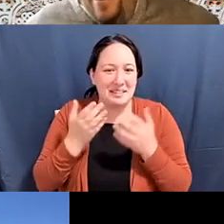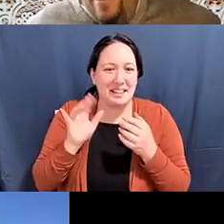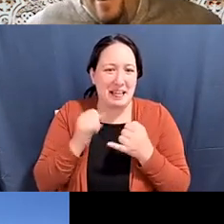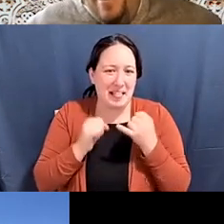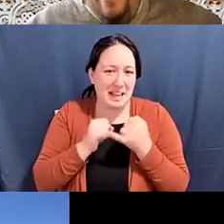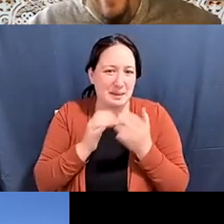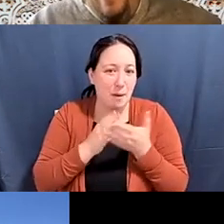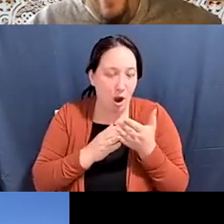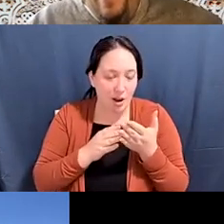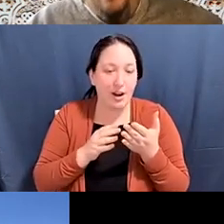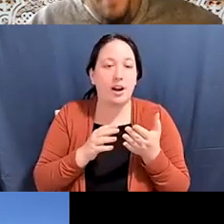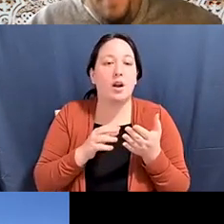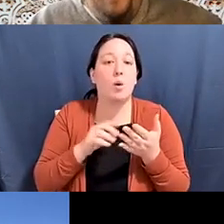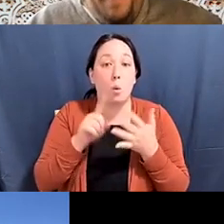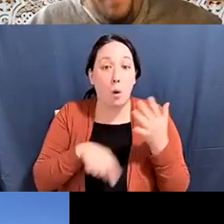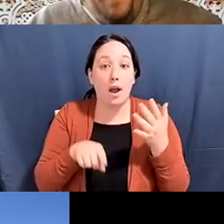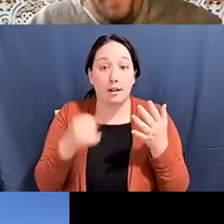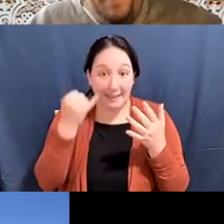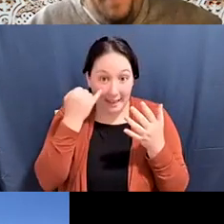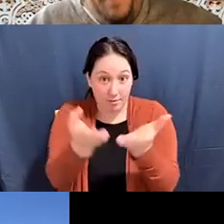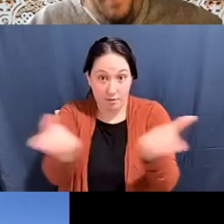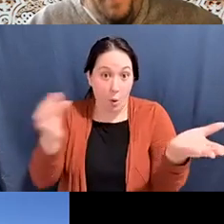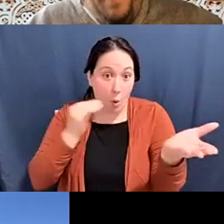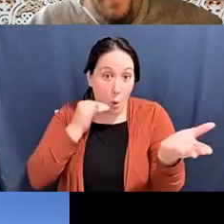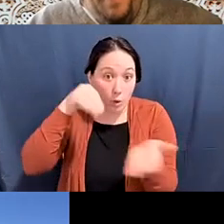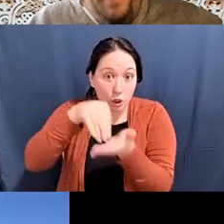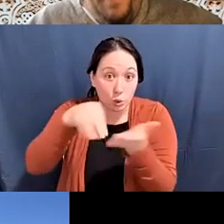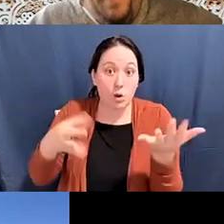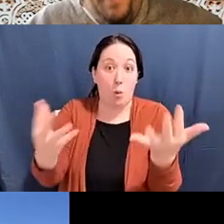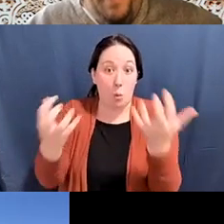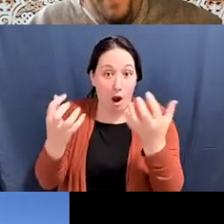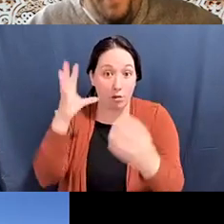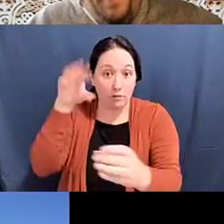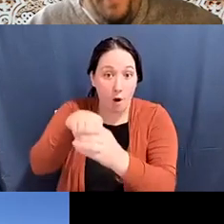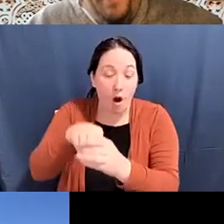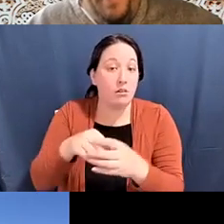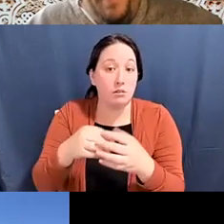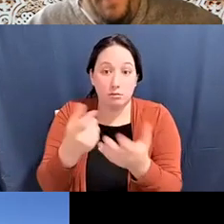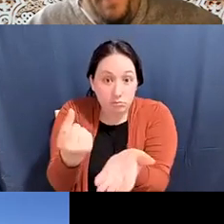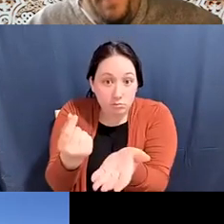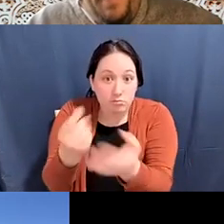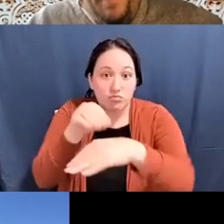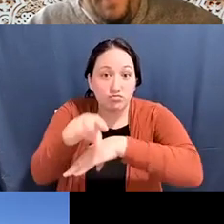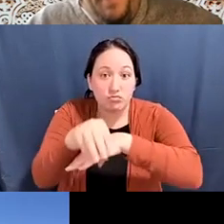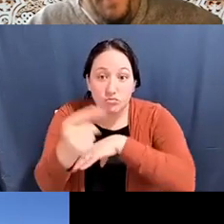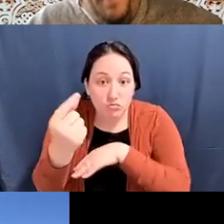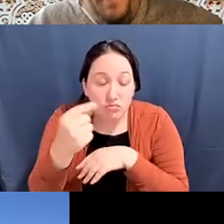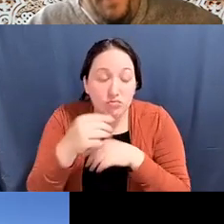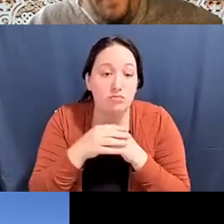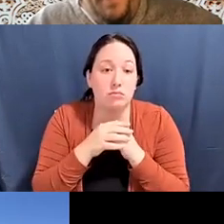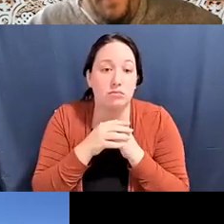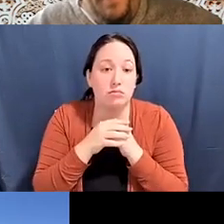Alex Tom he/him: people can do. I have always just told young people to just find a squad